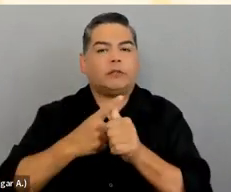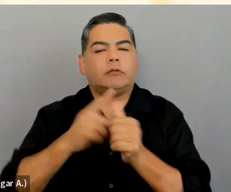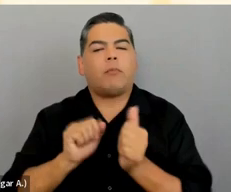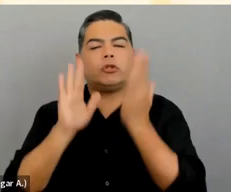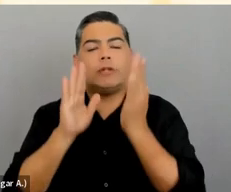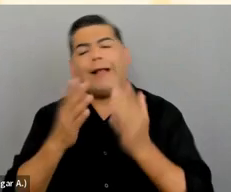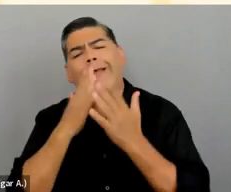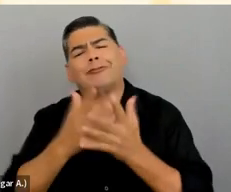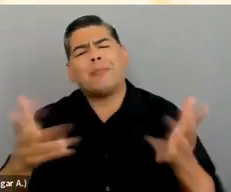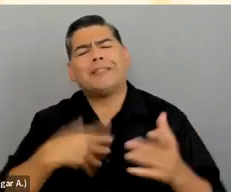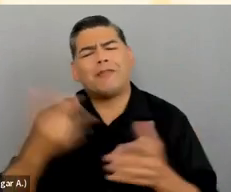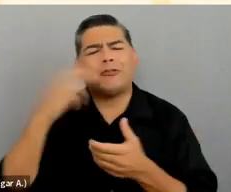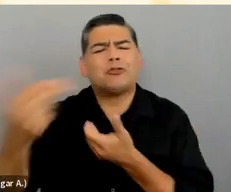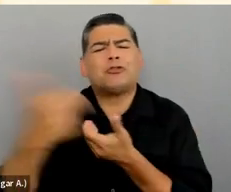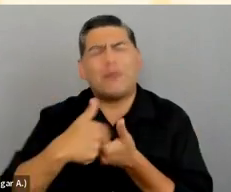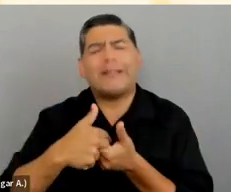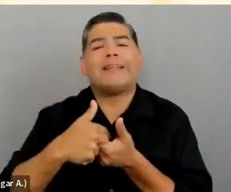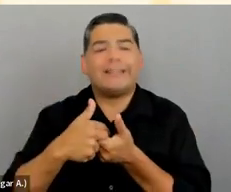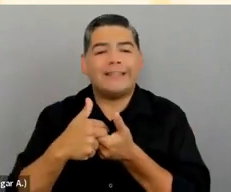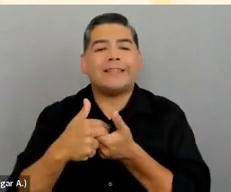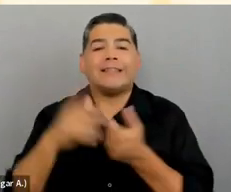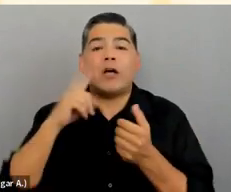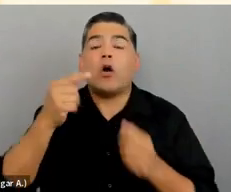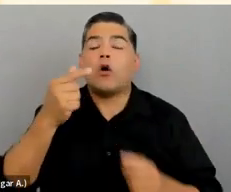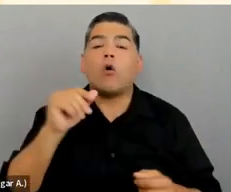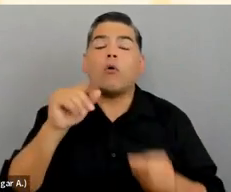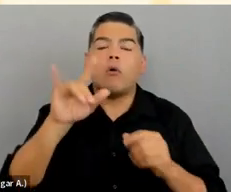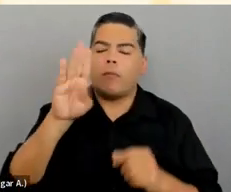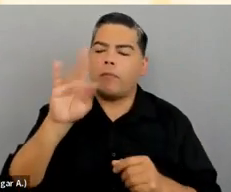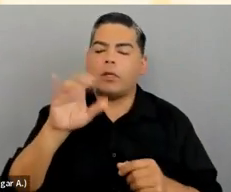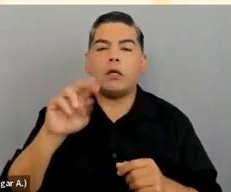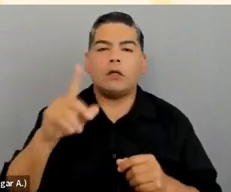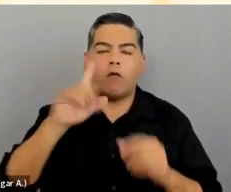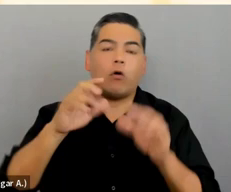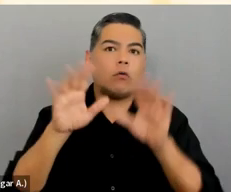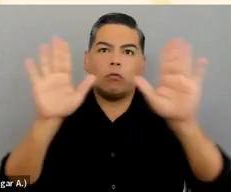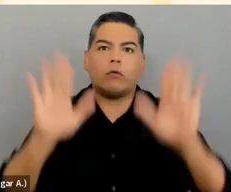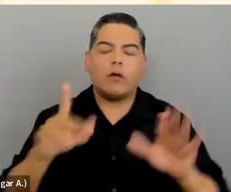Thank you all so much for joining Go Beyond Checklists to Build a Great Course Learning Experience with Sandi Gauder.